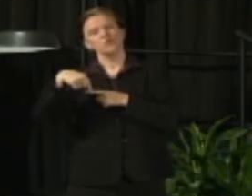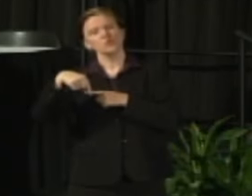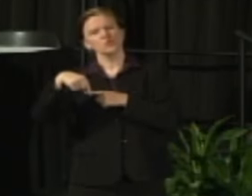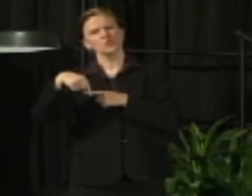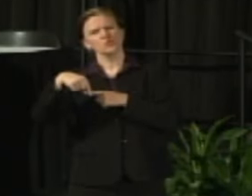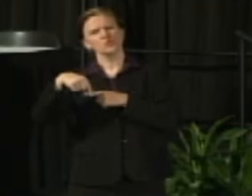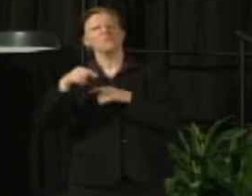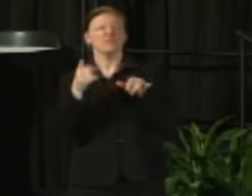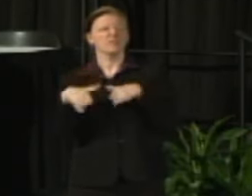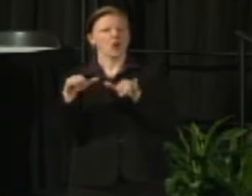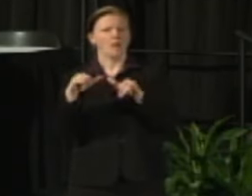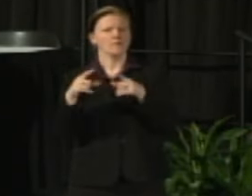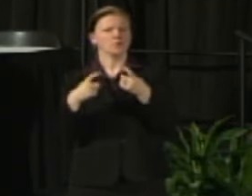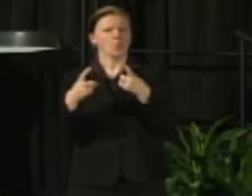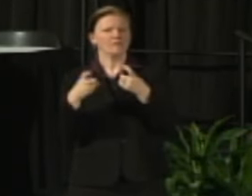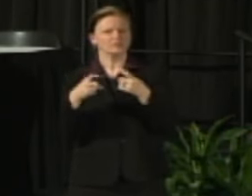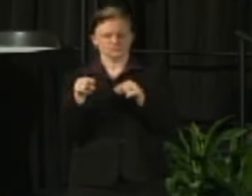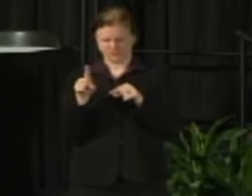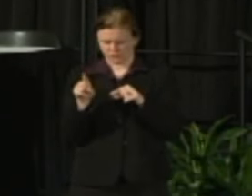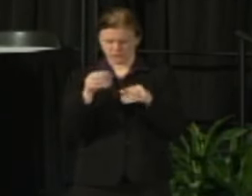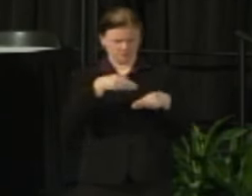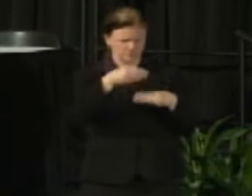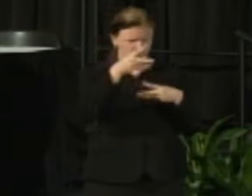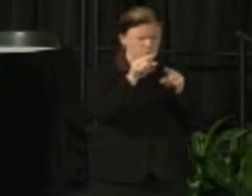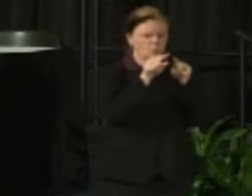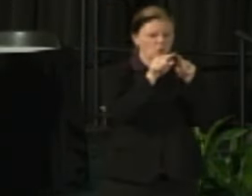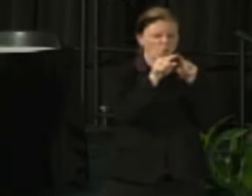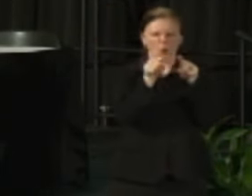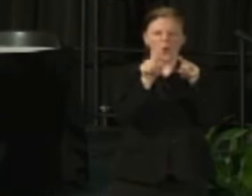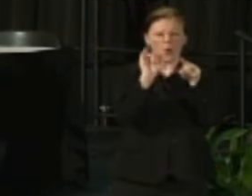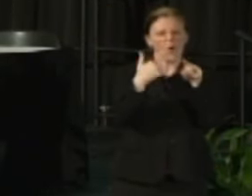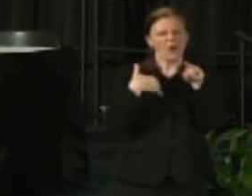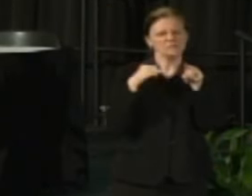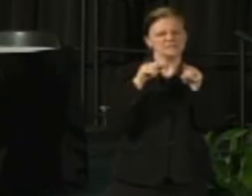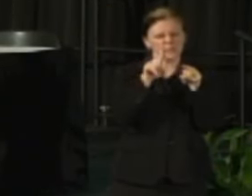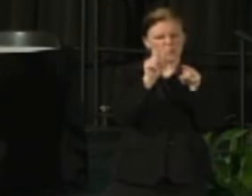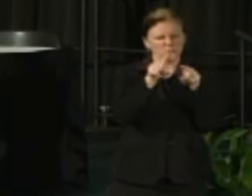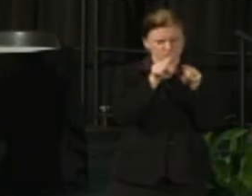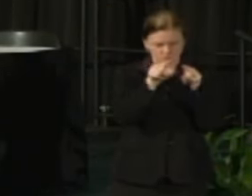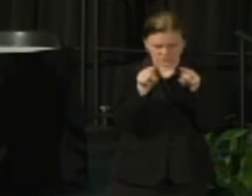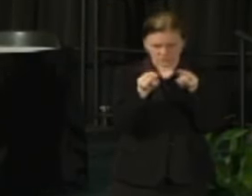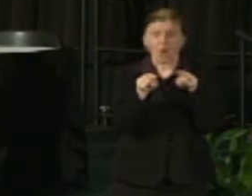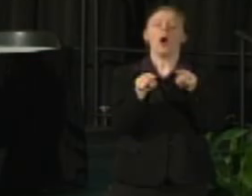to answer questions both for your own personal benefit but also so that when others,